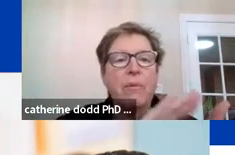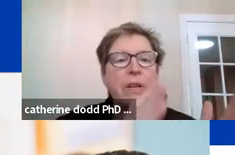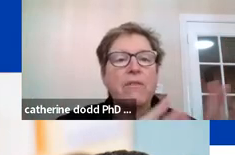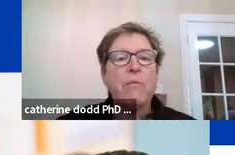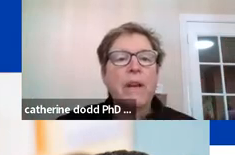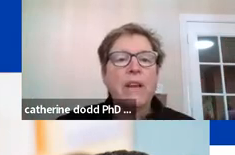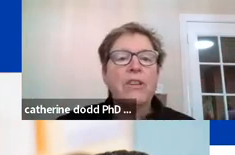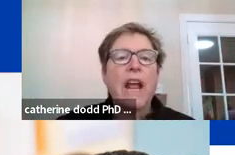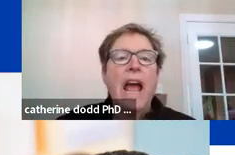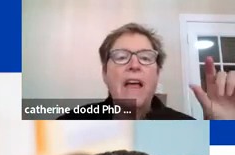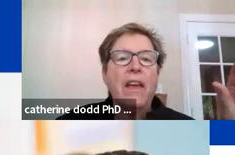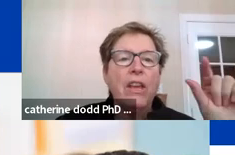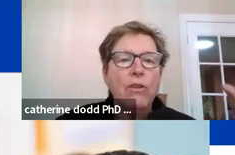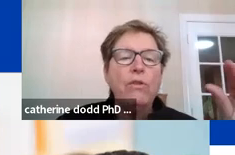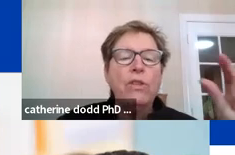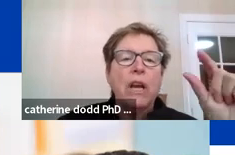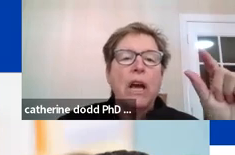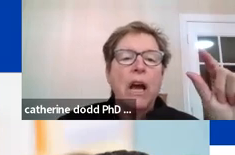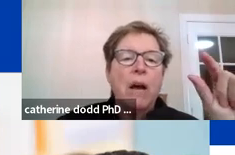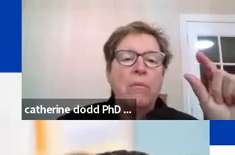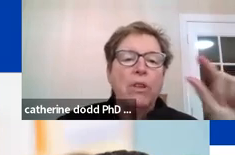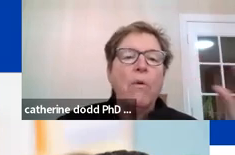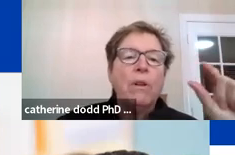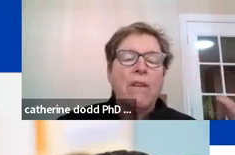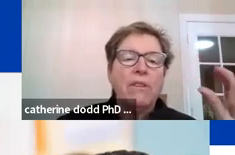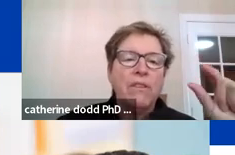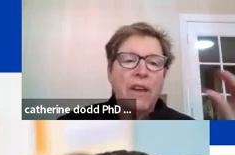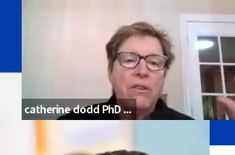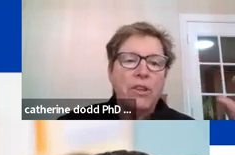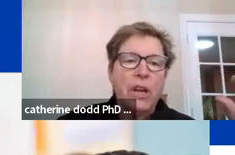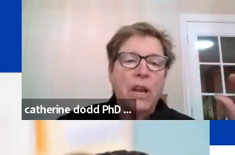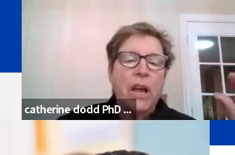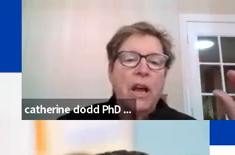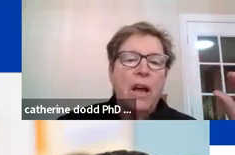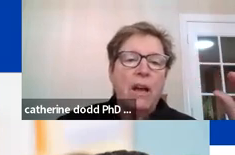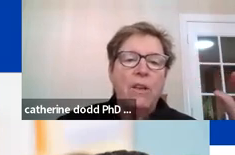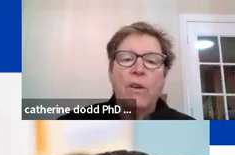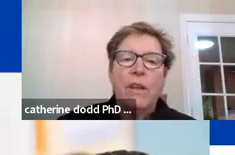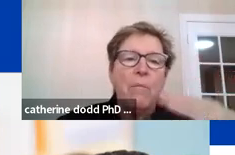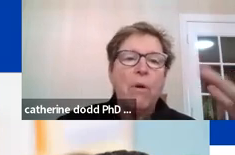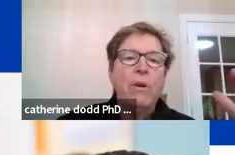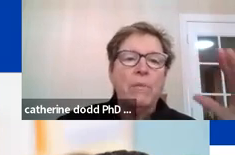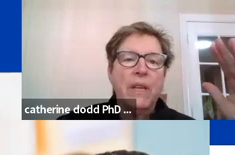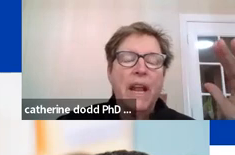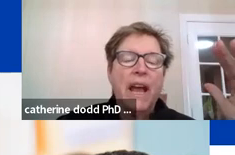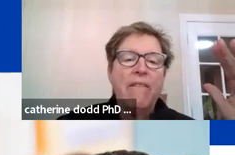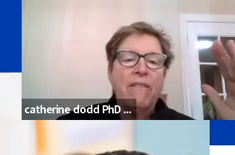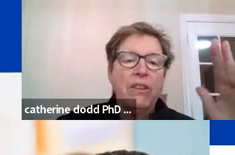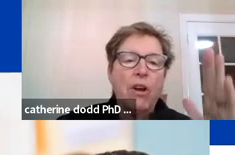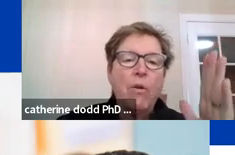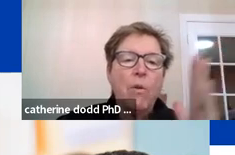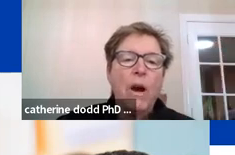that protect from radiation and that use lower levels of energy. You can get modems that have low